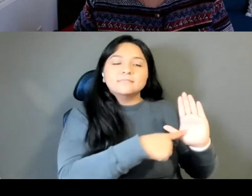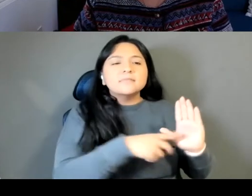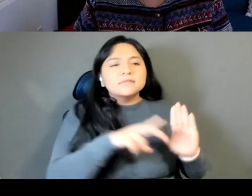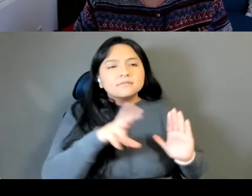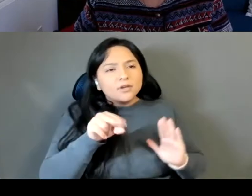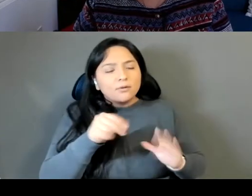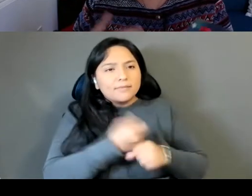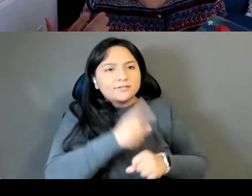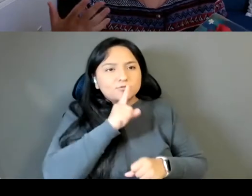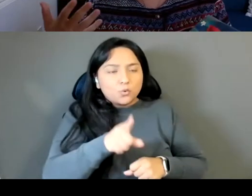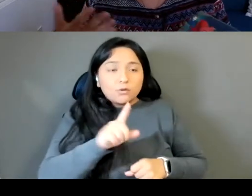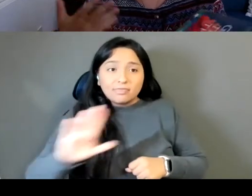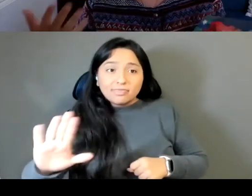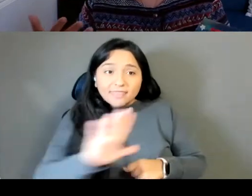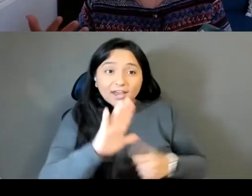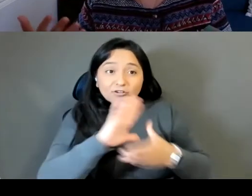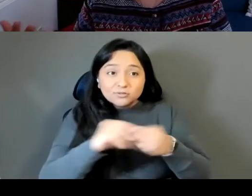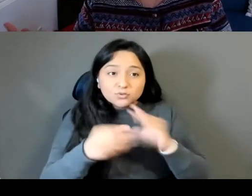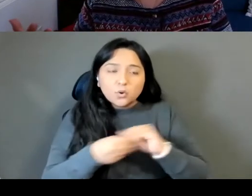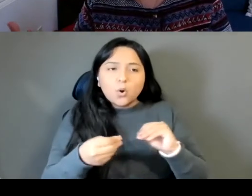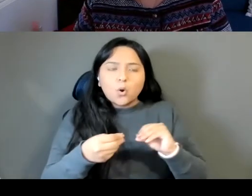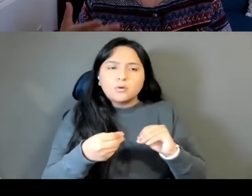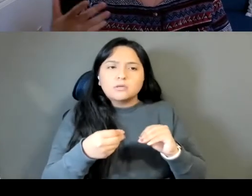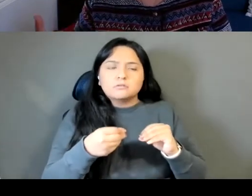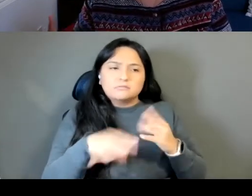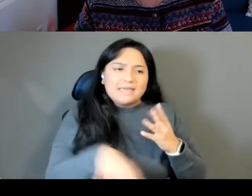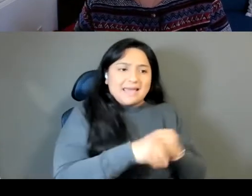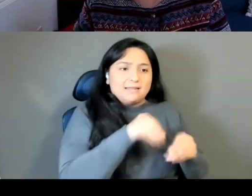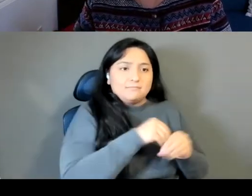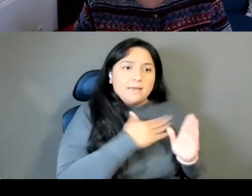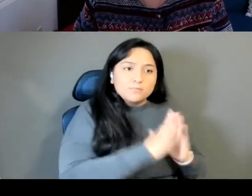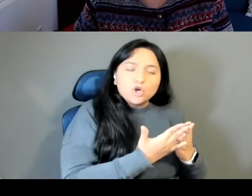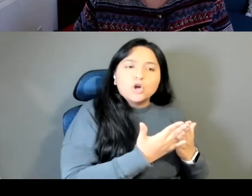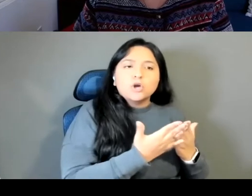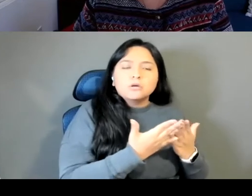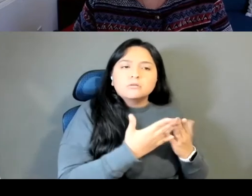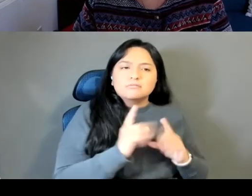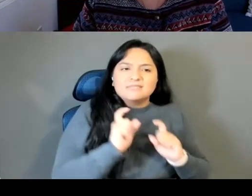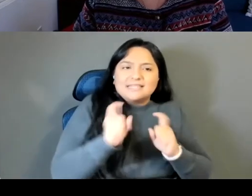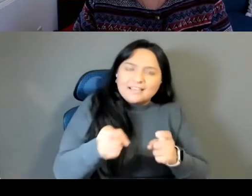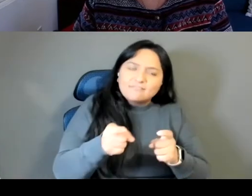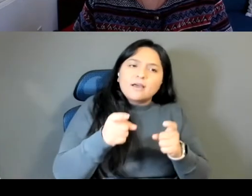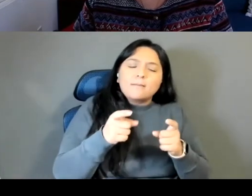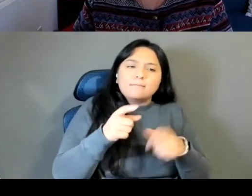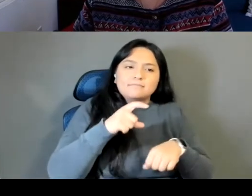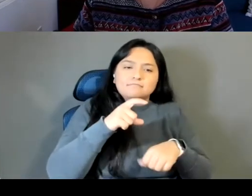stories, the time that it deserved in narrative to really honor what they had gone through.